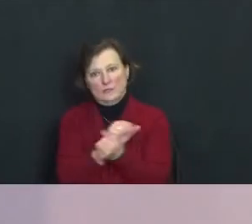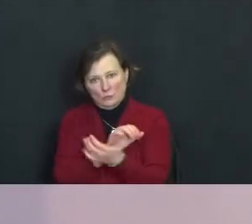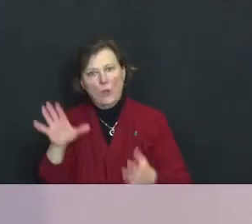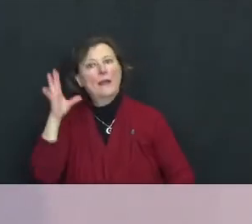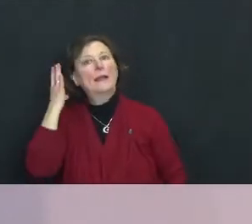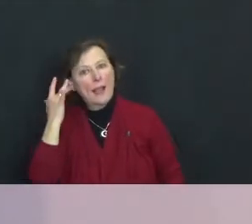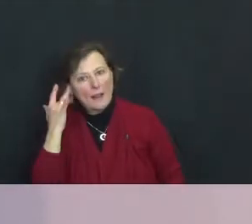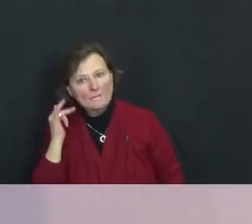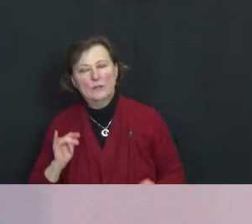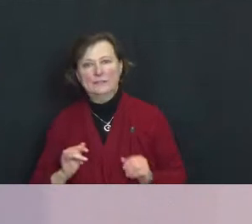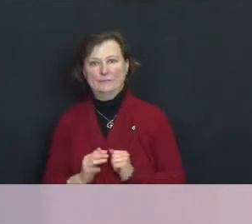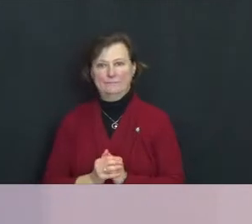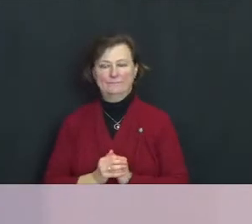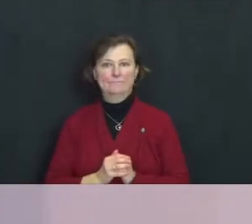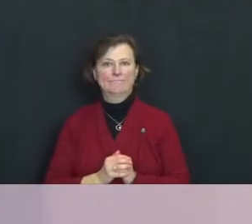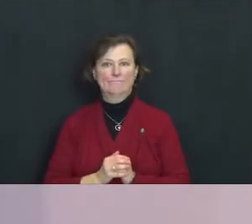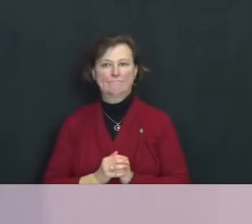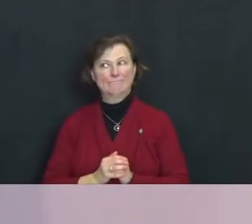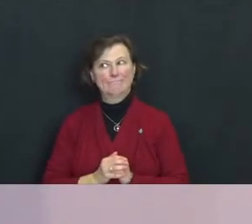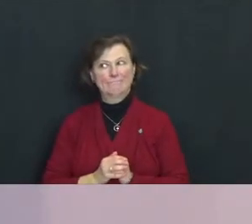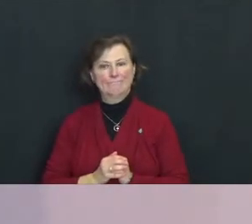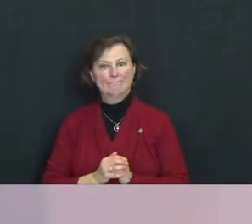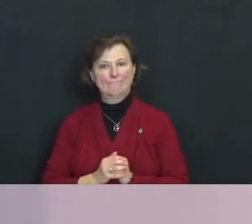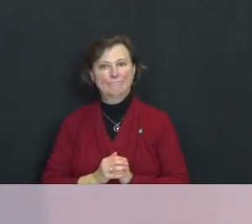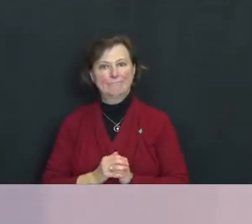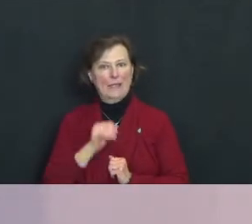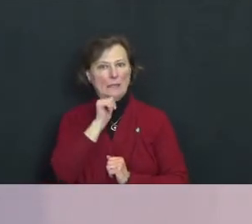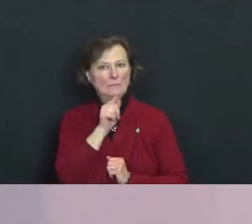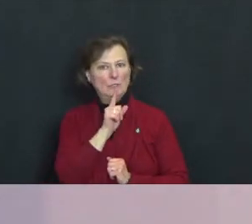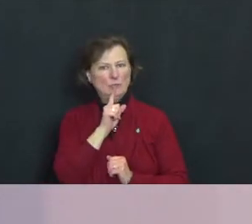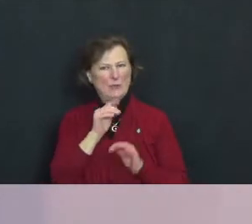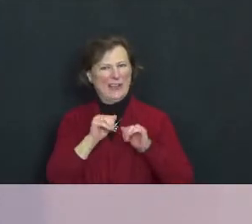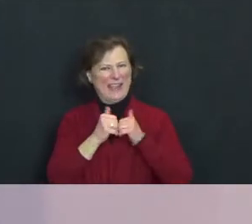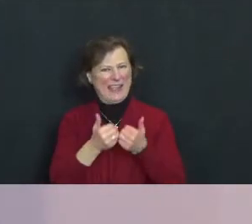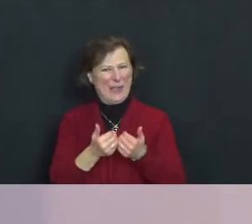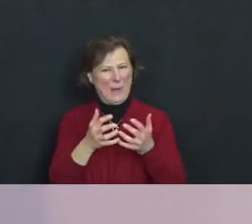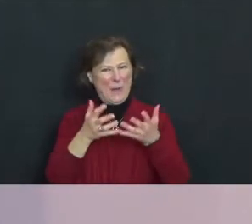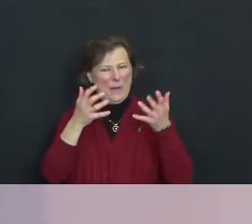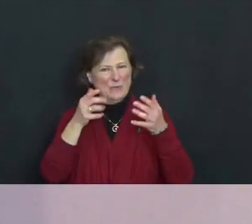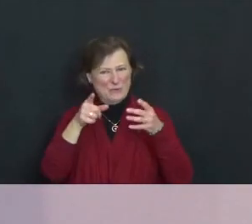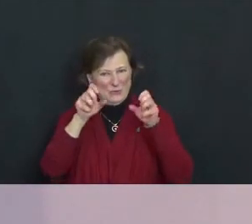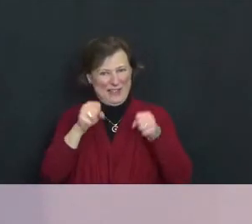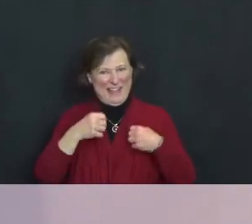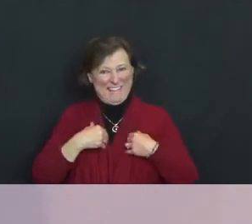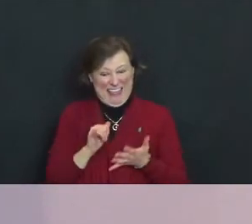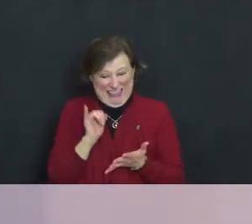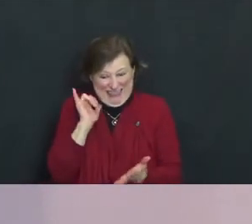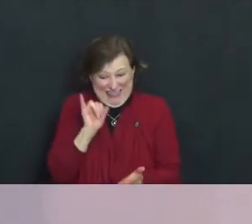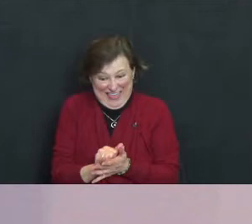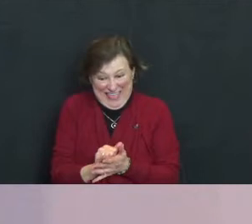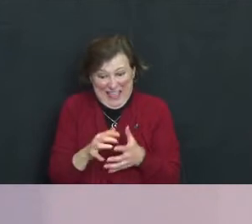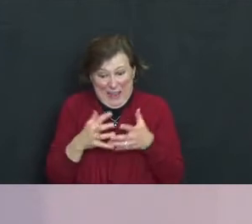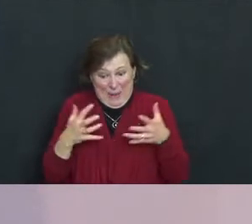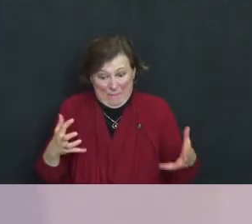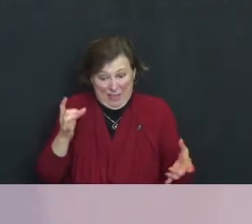I’m not sure how you can squeeze that much calamity into one year but it sure sounds